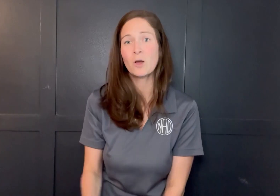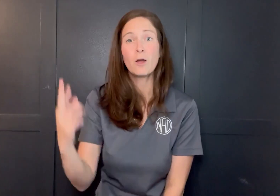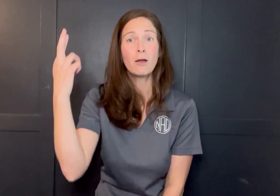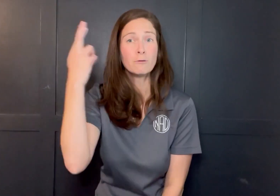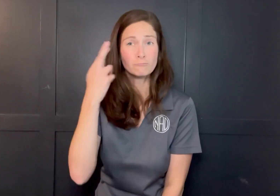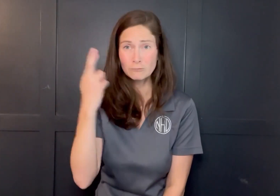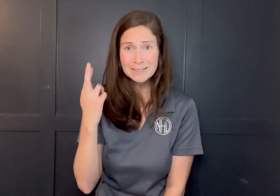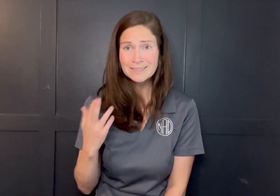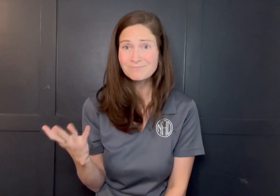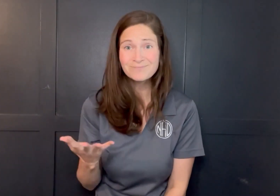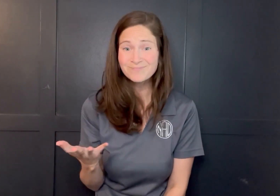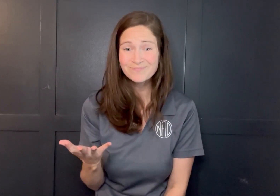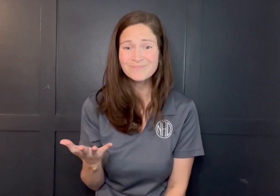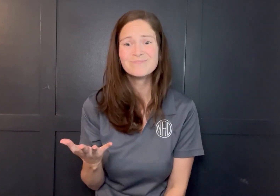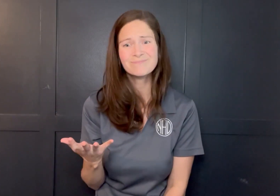The reason of this priority: